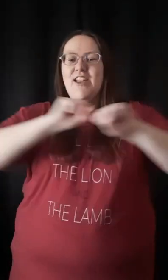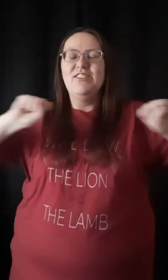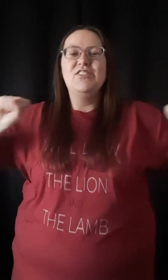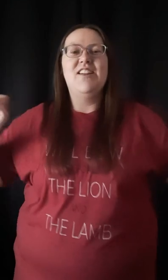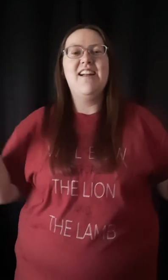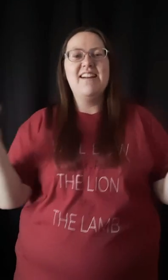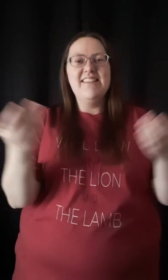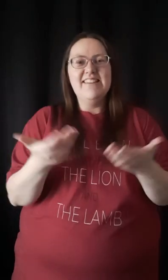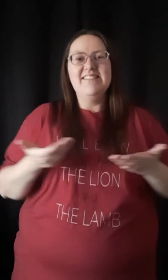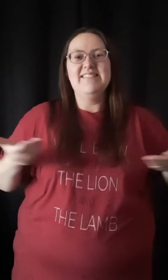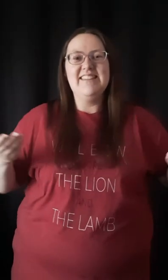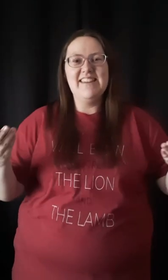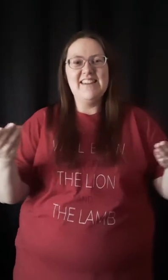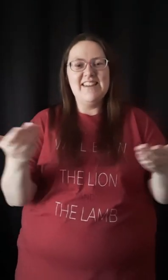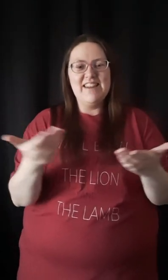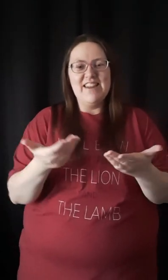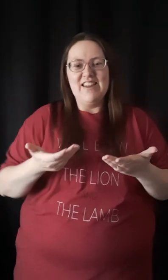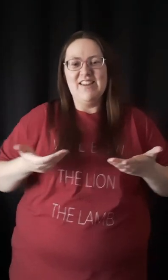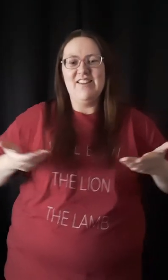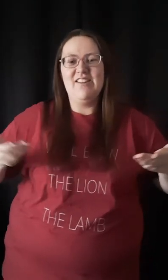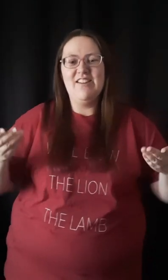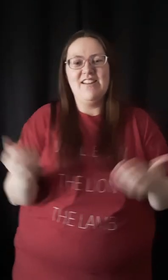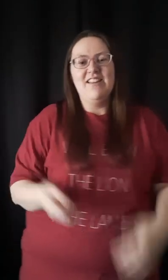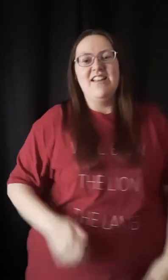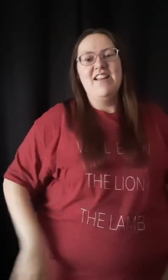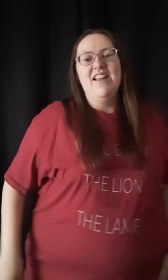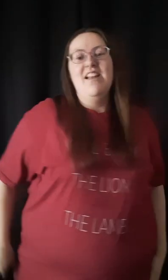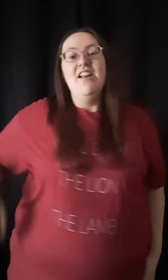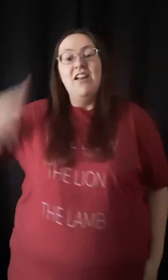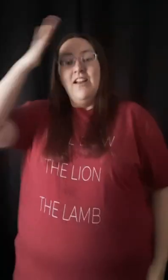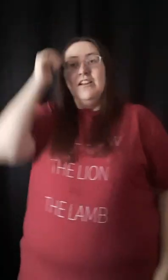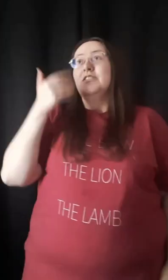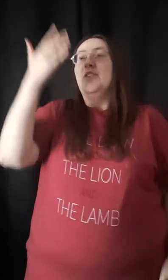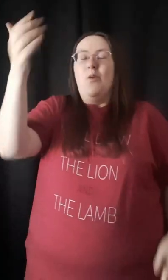Salvation is here